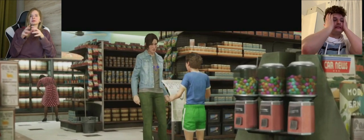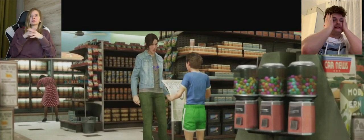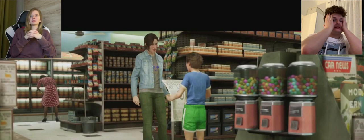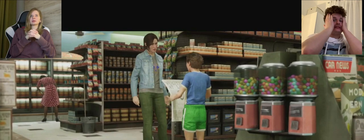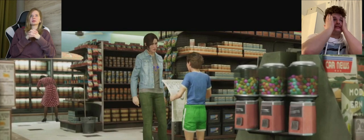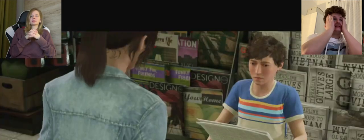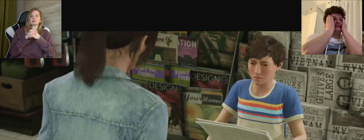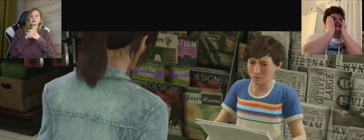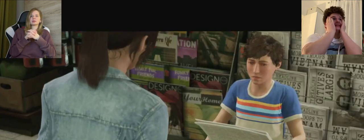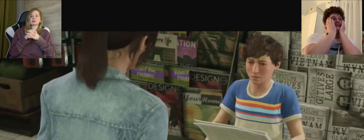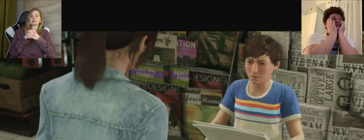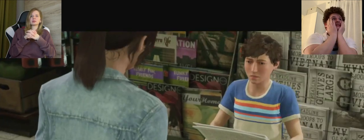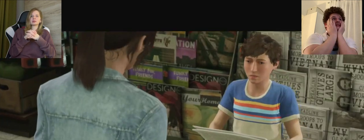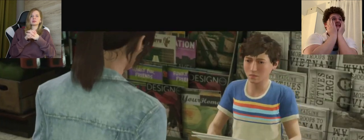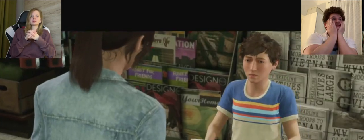K: Ajć The son has already found out